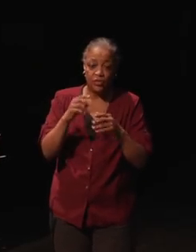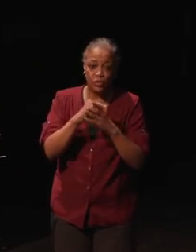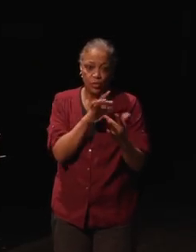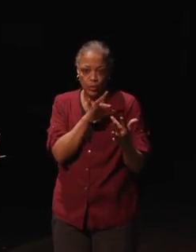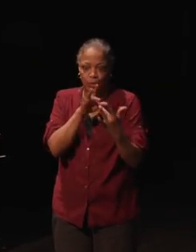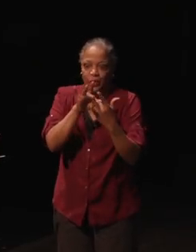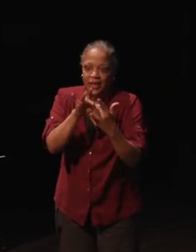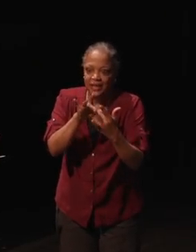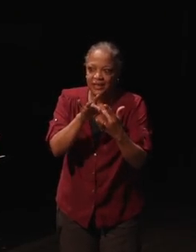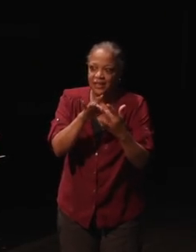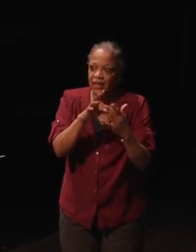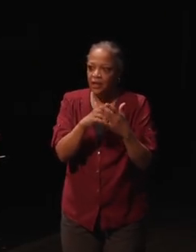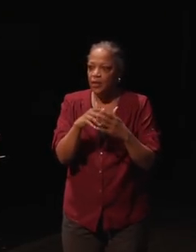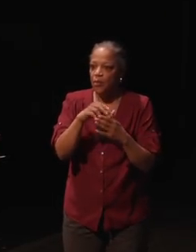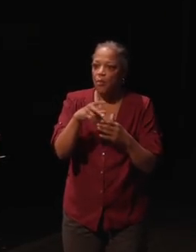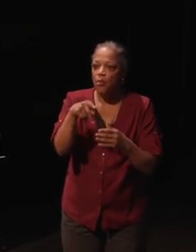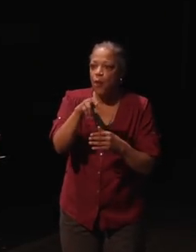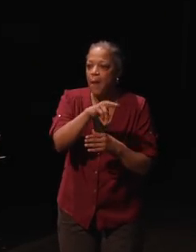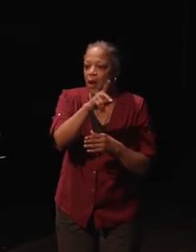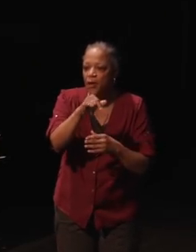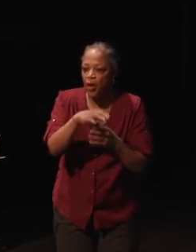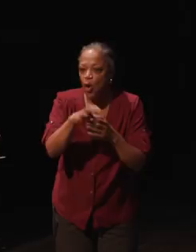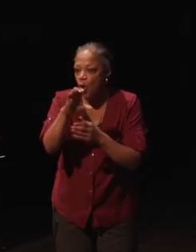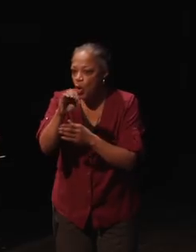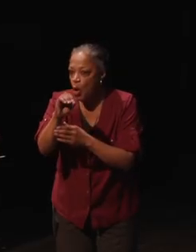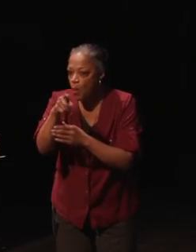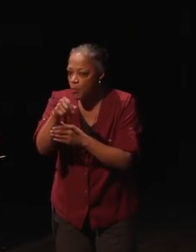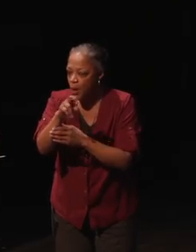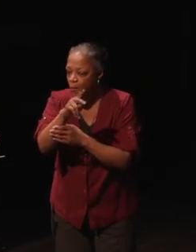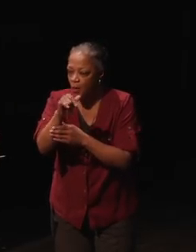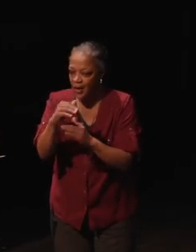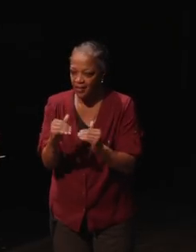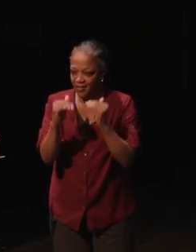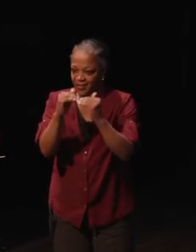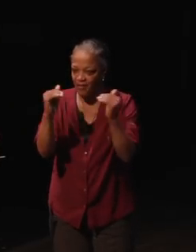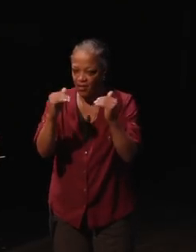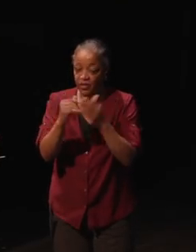the primary or co-primary level and that was the other reason that we were able to grant the waiver.